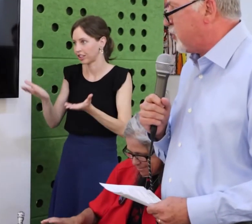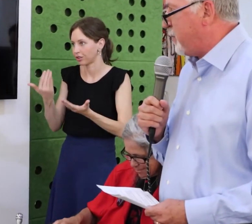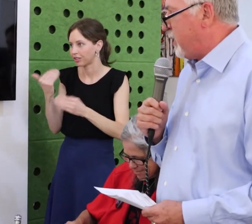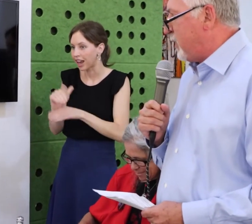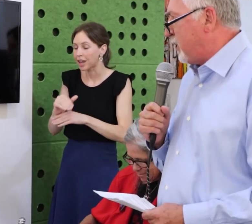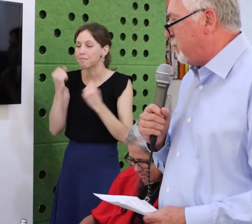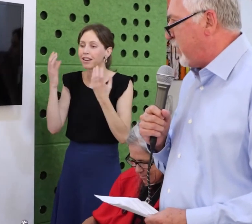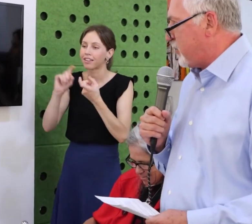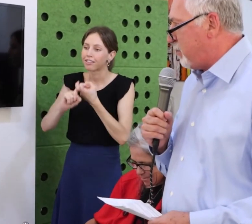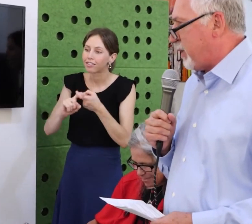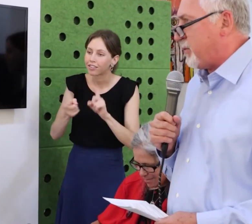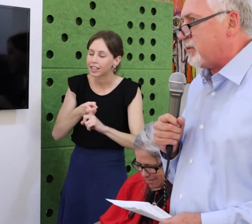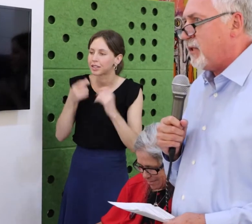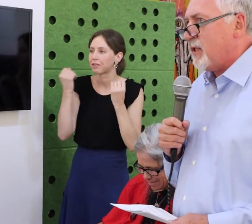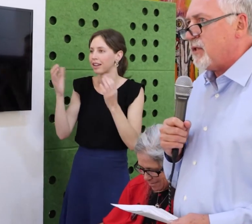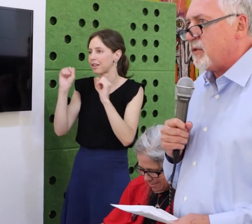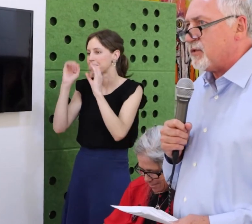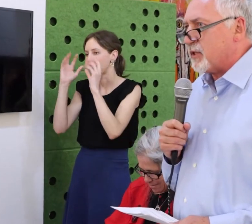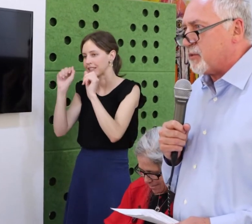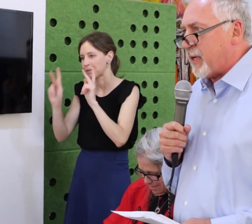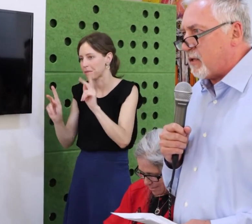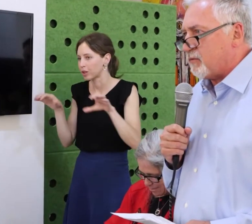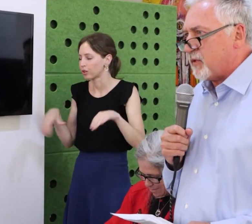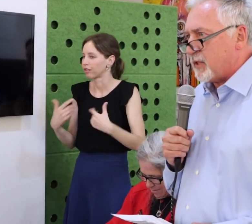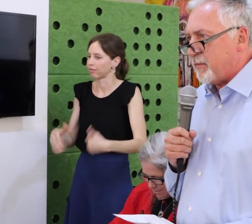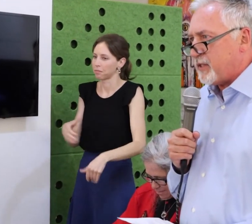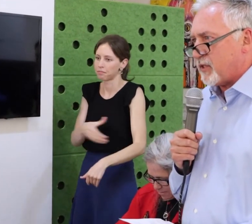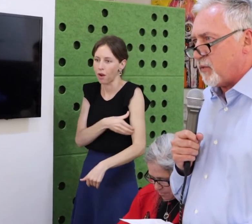many things that we were going up against you know certain